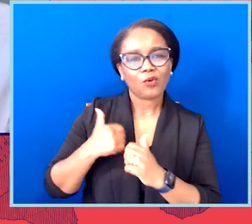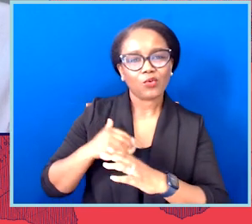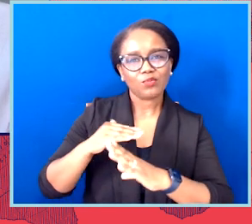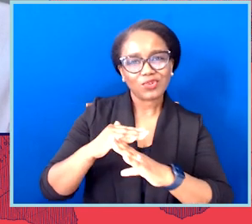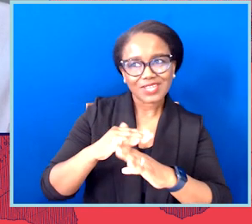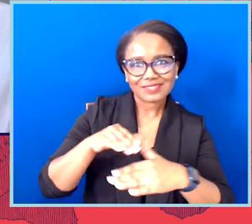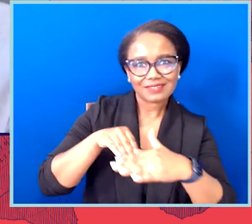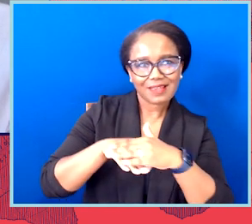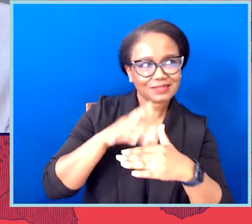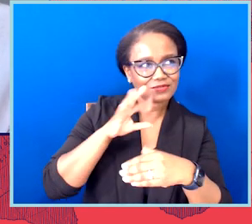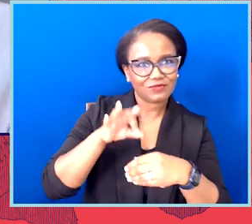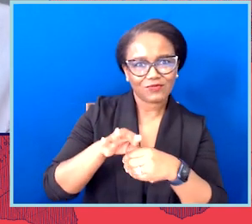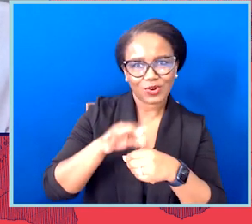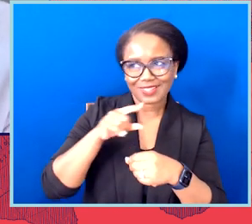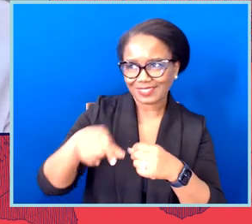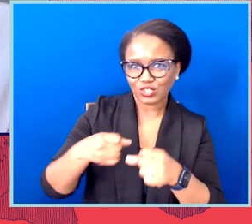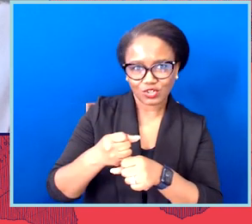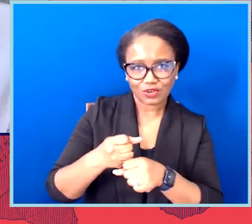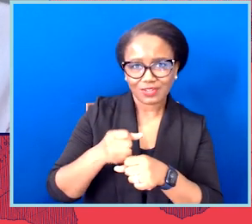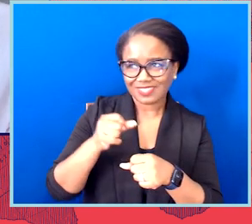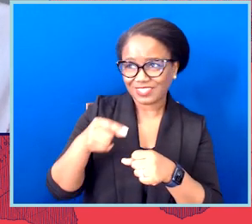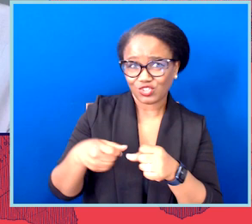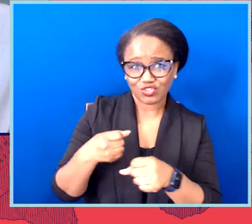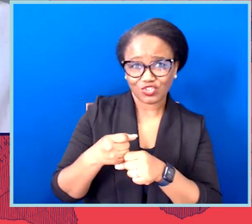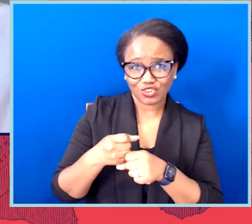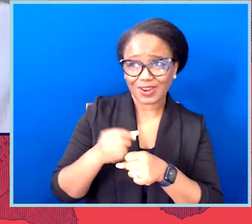lead up to this year's off-year election and next year's midterms even?